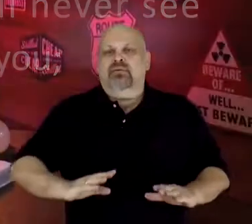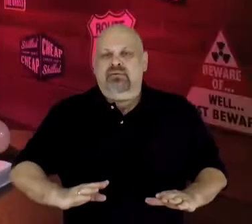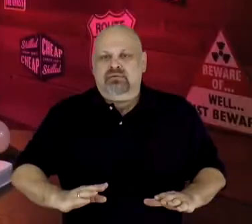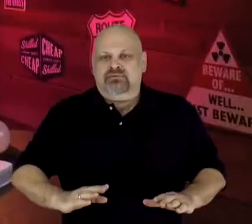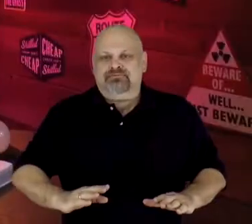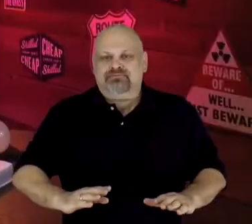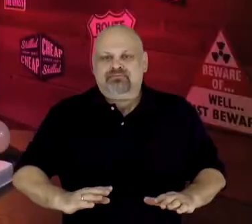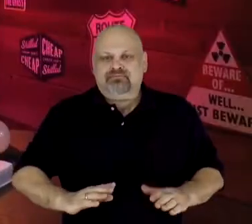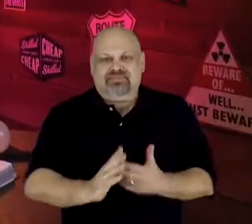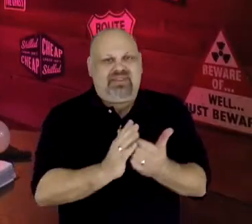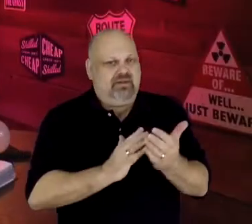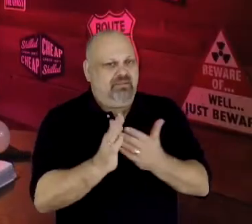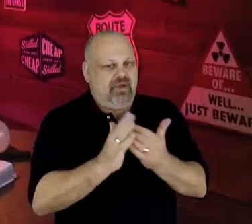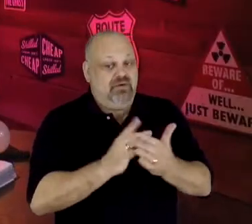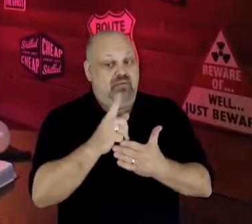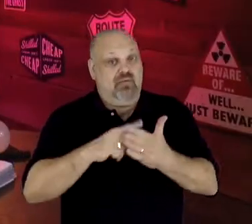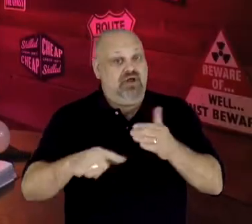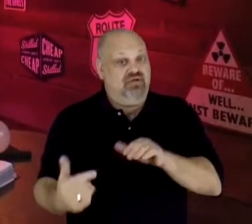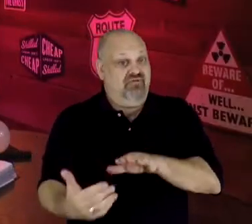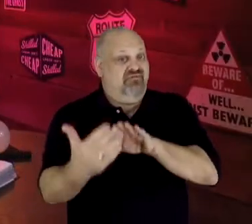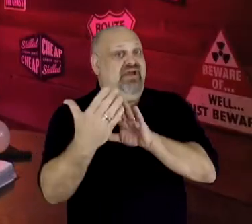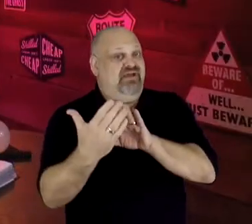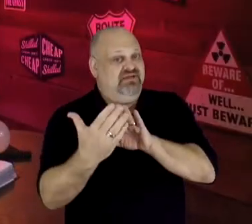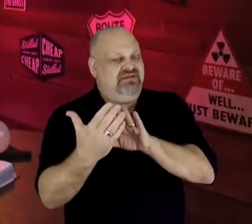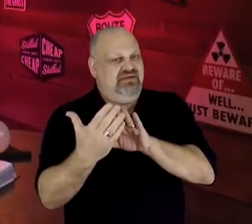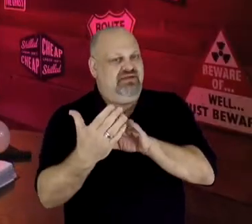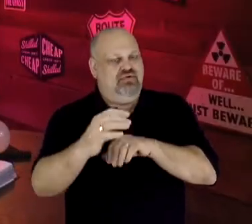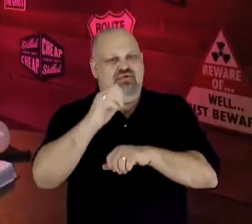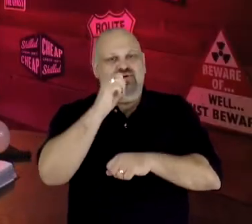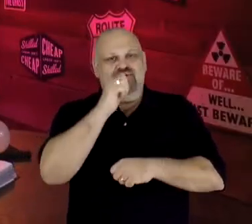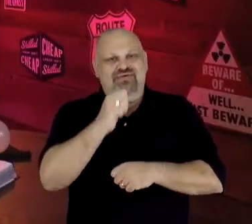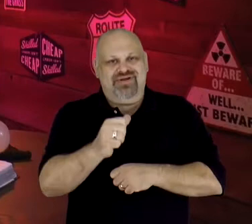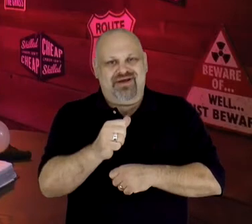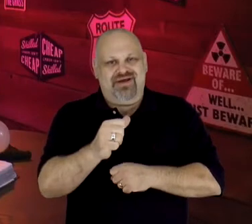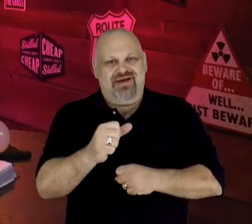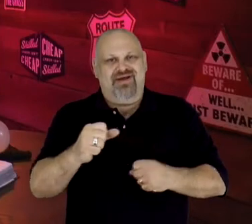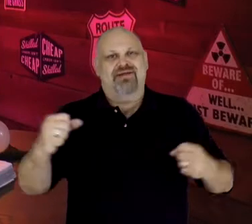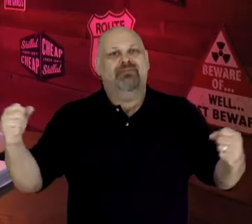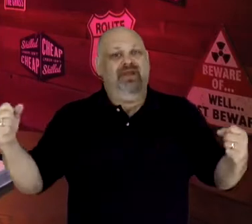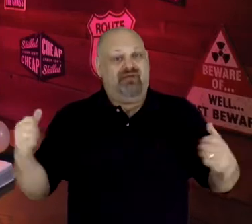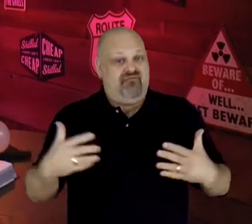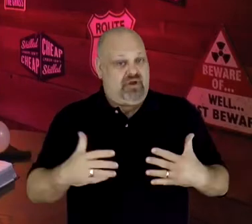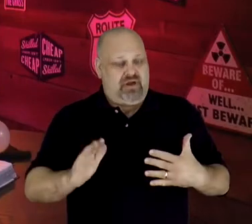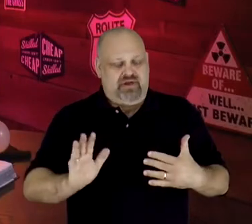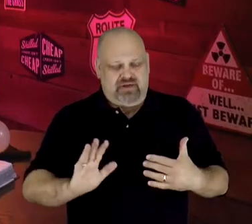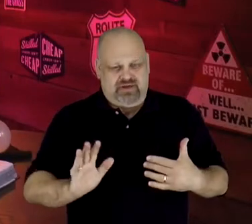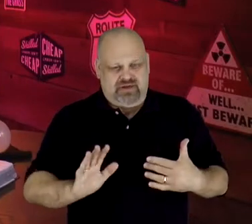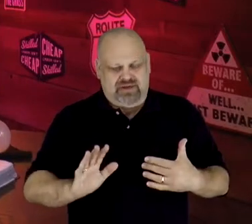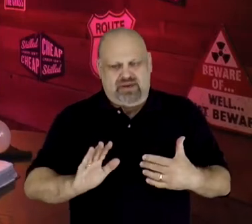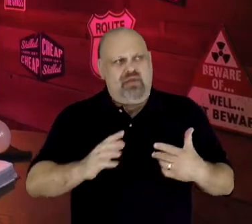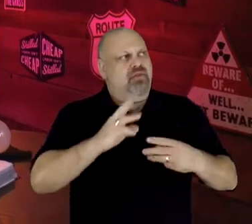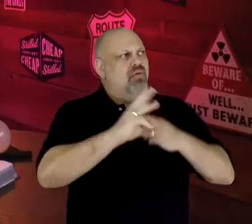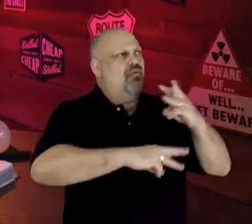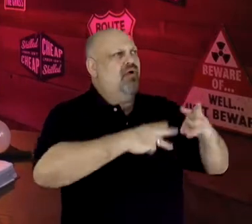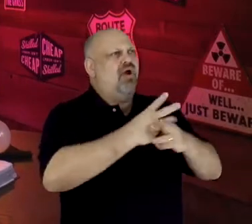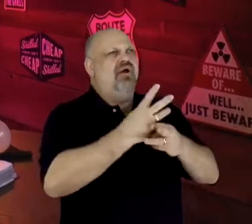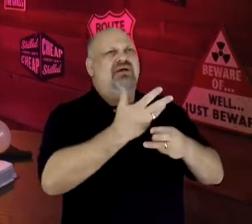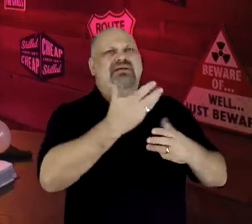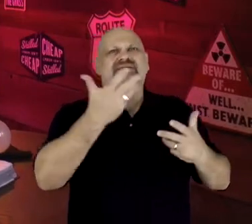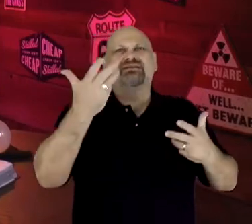No matter what you're facing, "Do not be afraid." When the world seems to be crumbling around you,